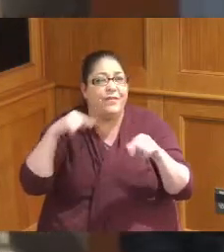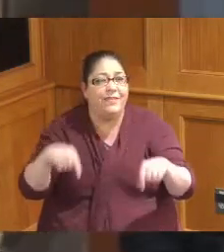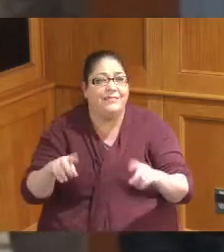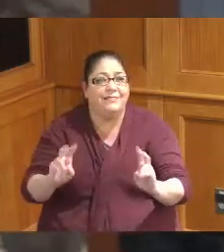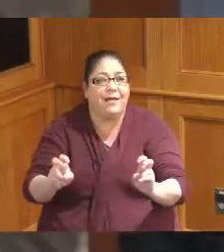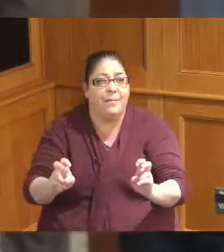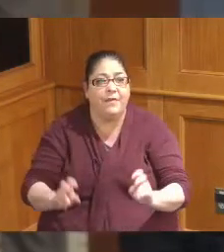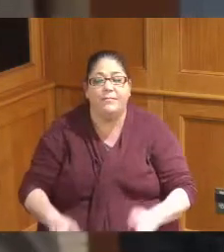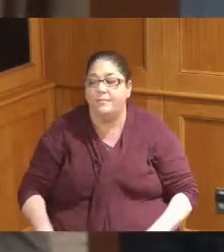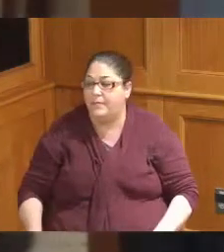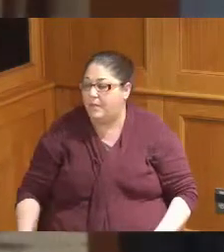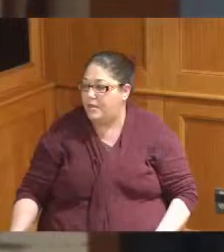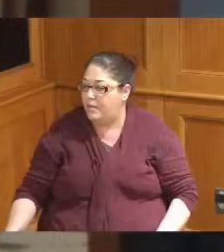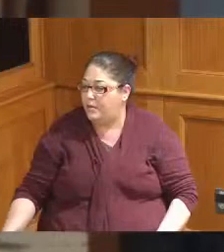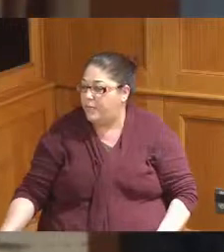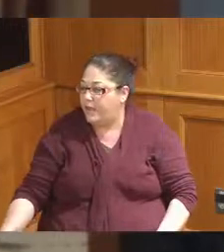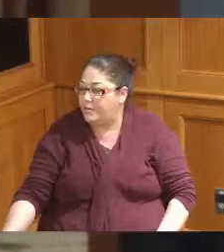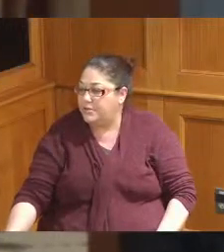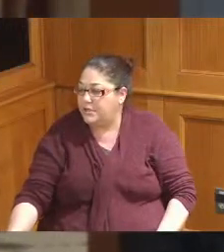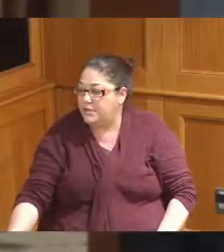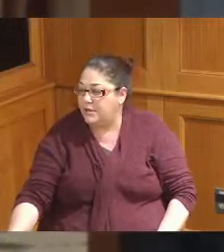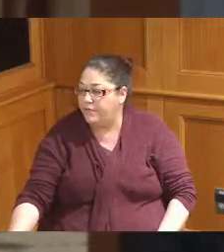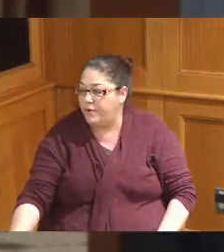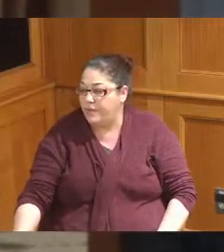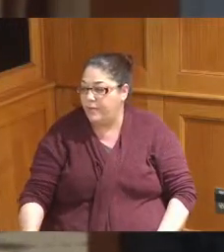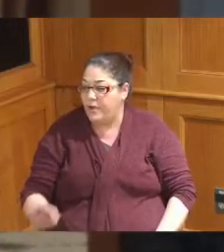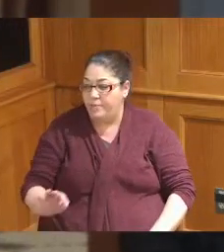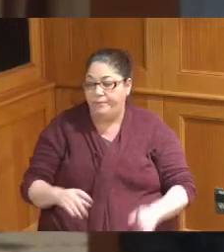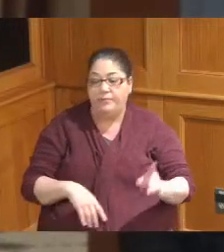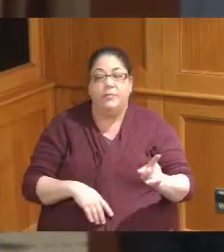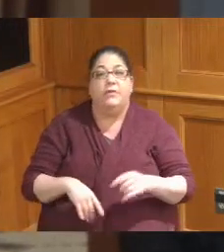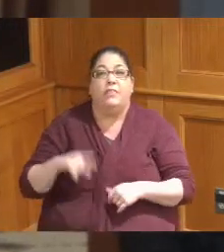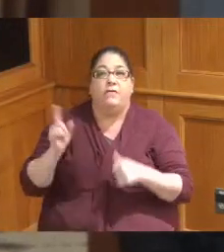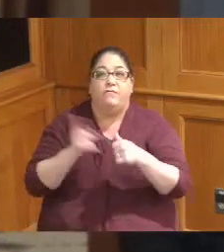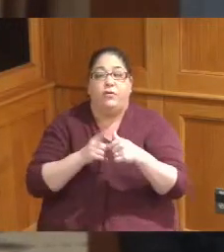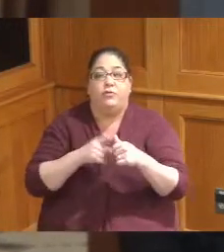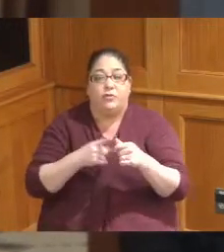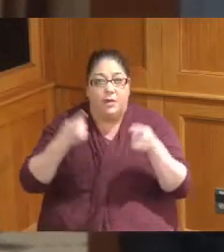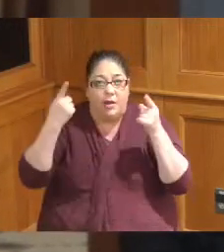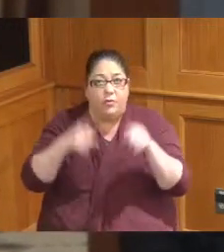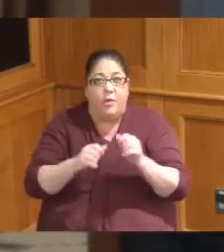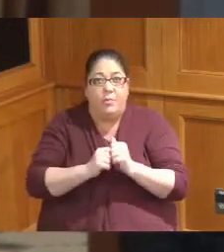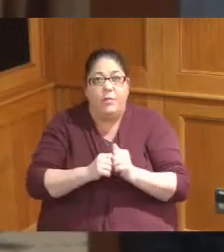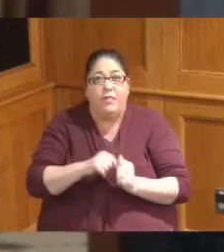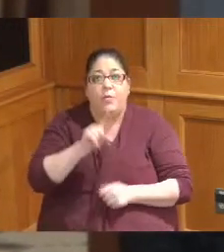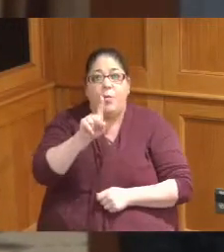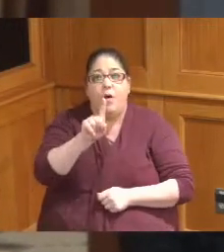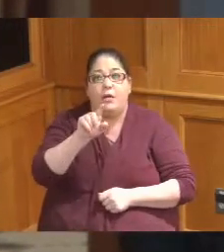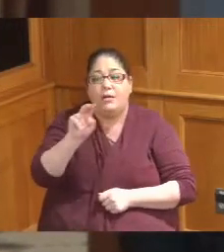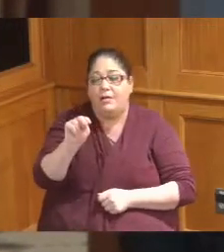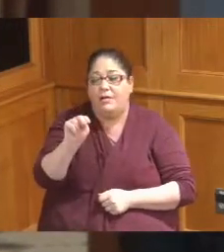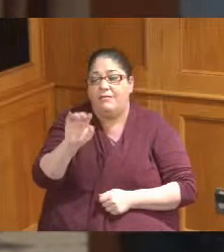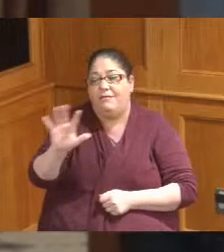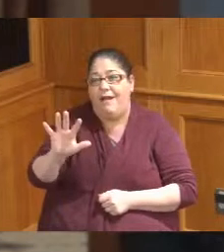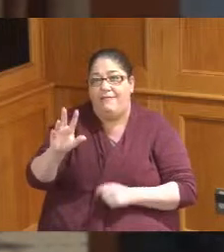so if you don't mind thank you the first is an agreement with one in five in the amount of 188